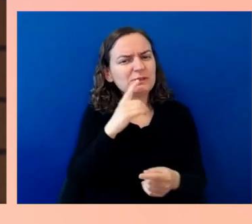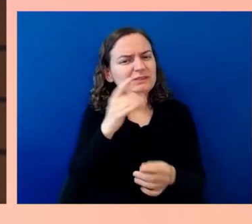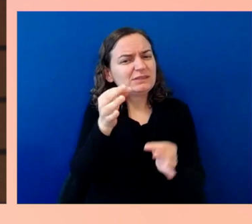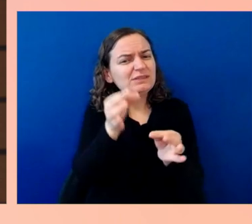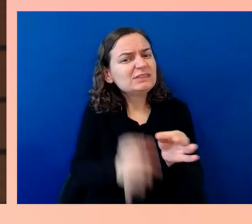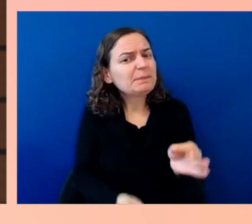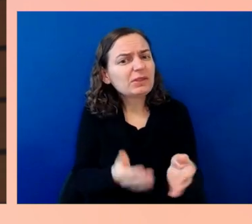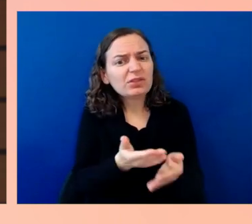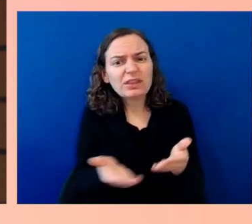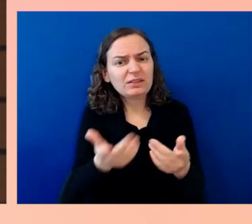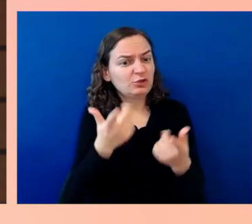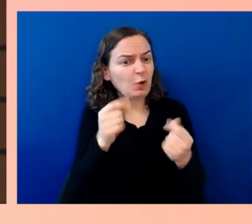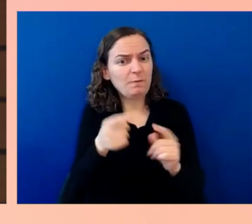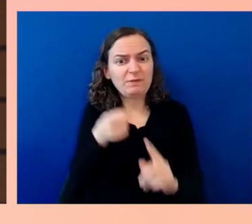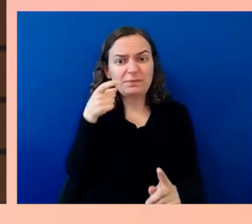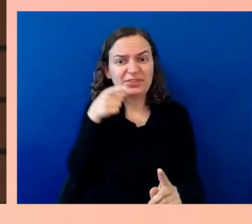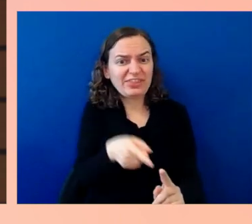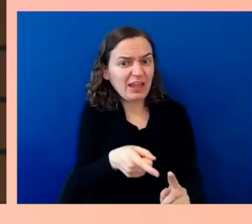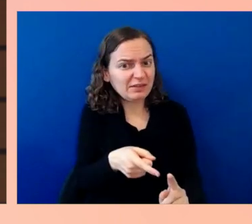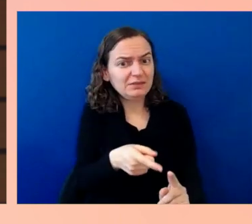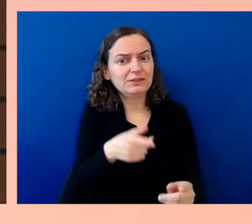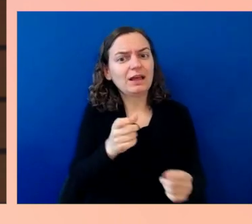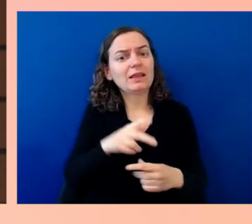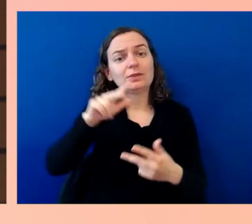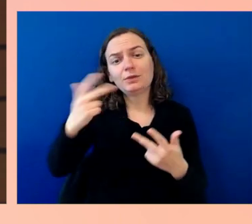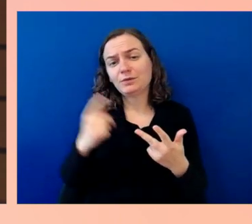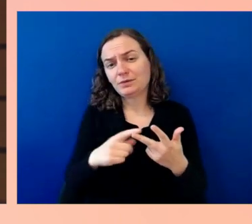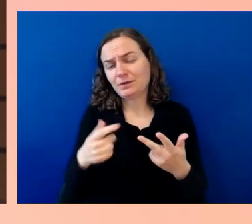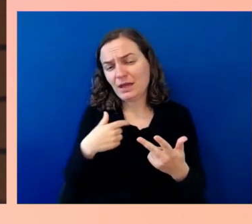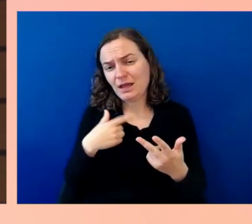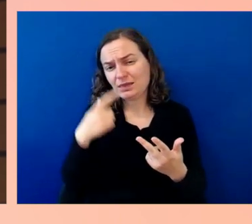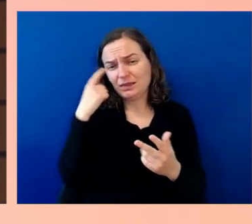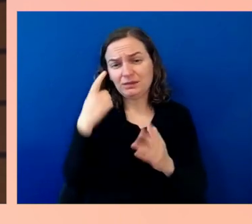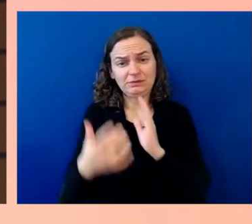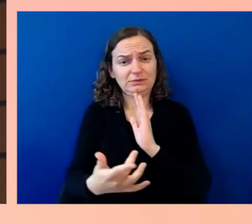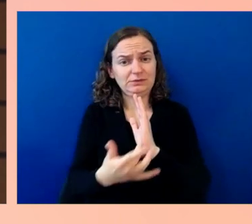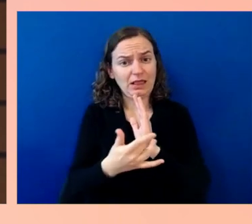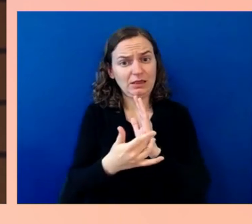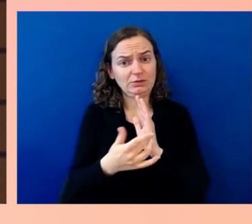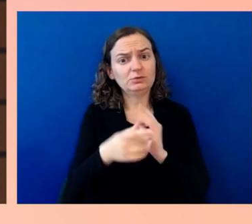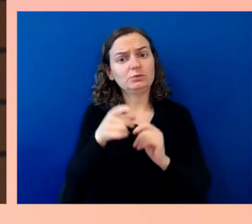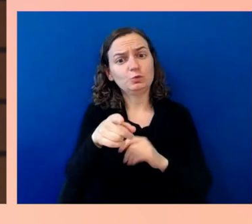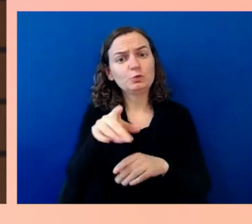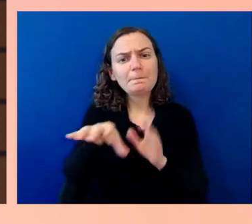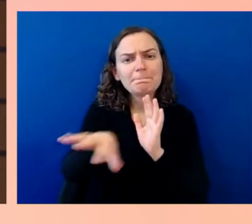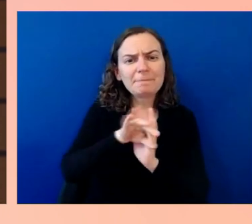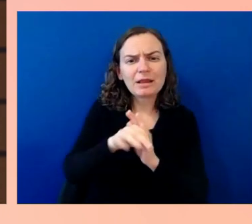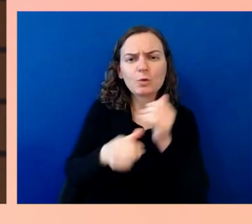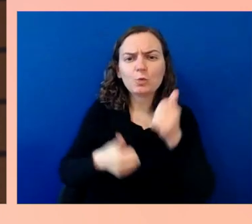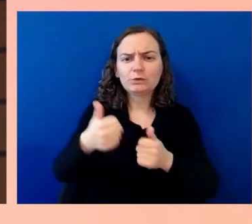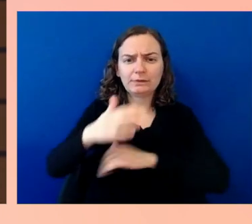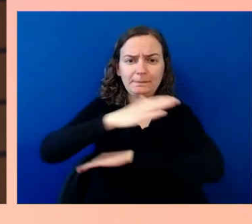the platforms you do choose. You think about, what we do at Microsoft Teams, for example,